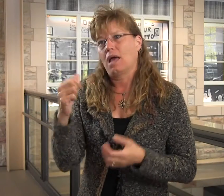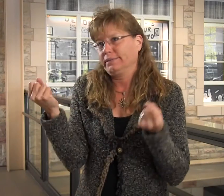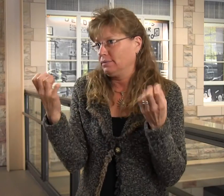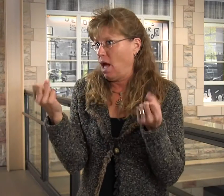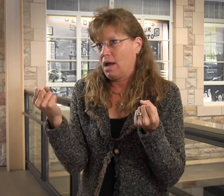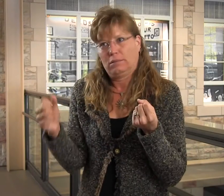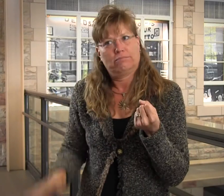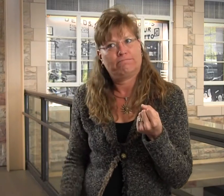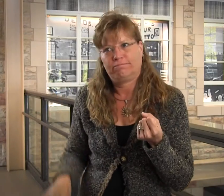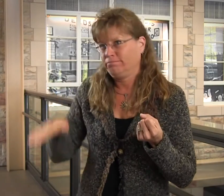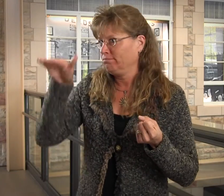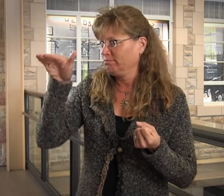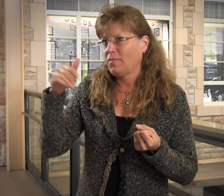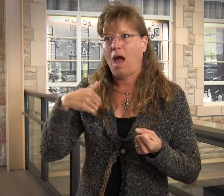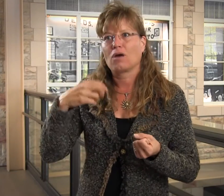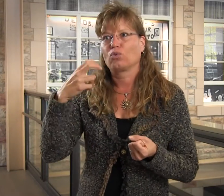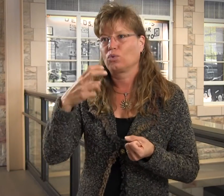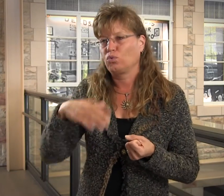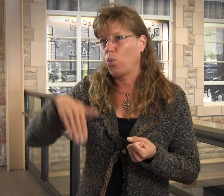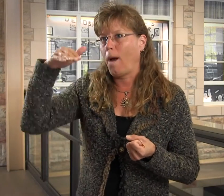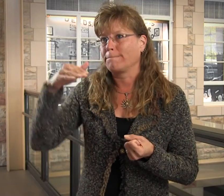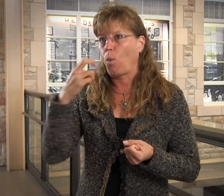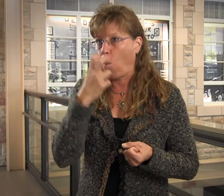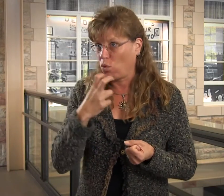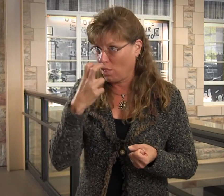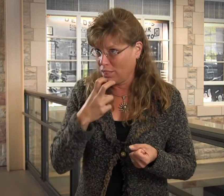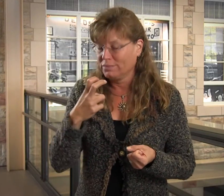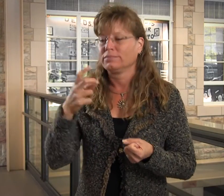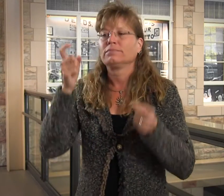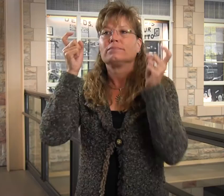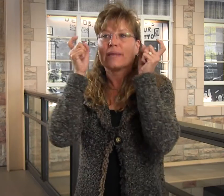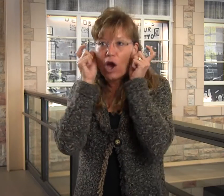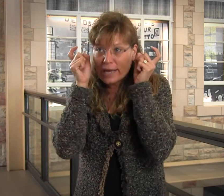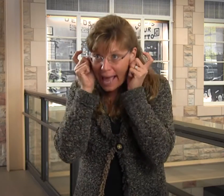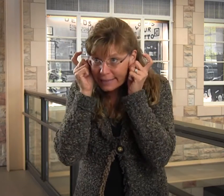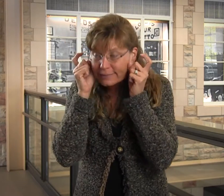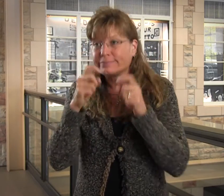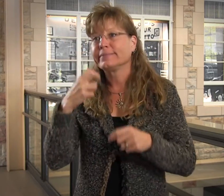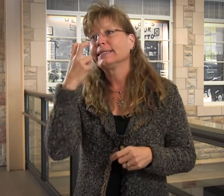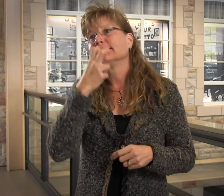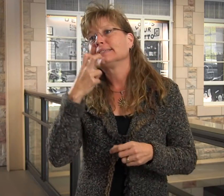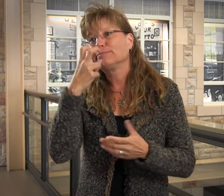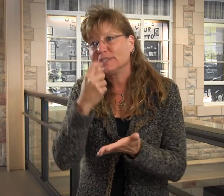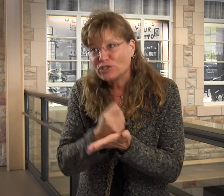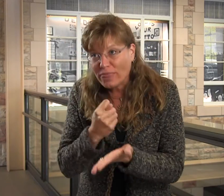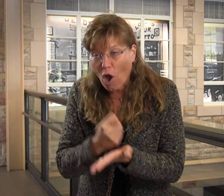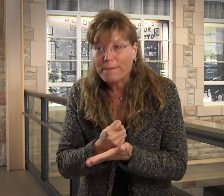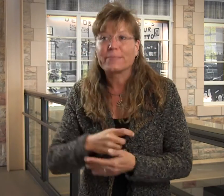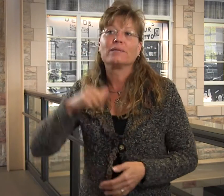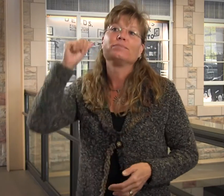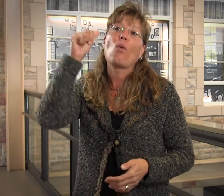I did not sign growing up. I grew up oral. I had hearing aids. I had speech therapy.